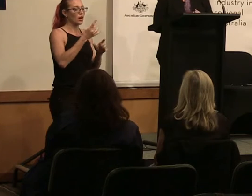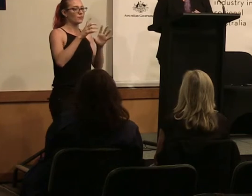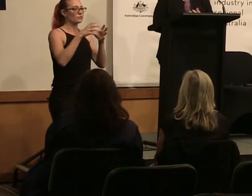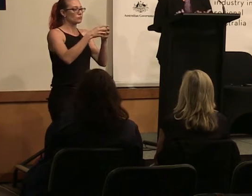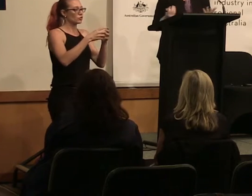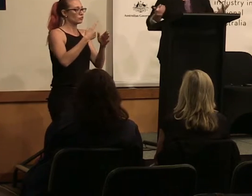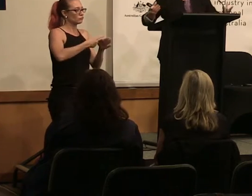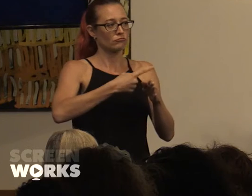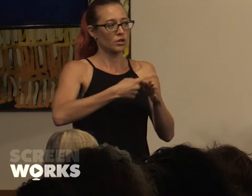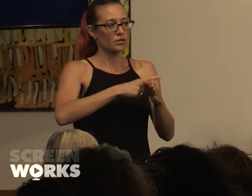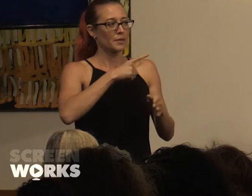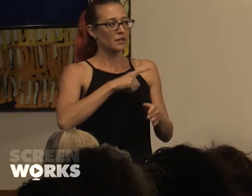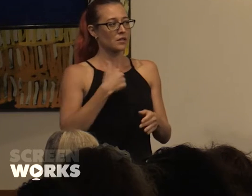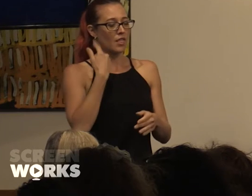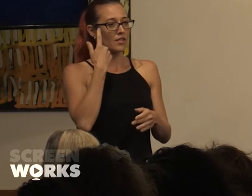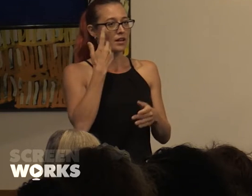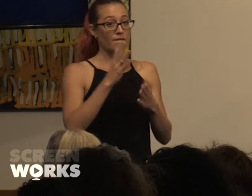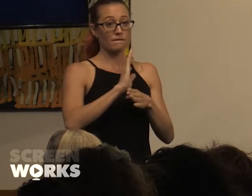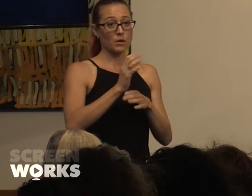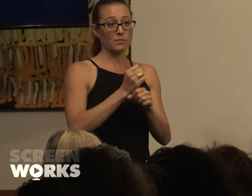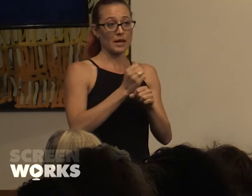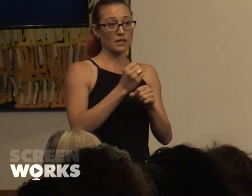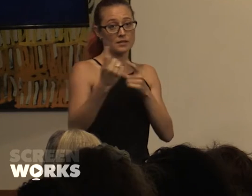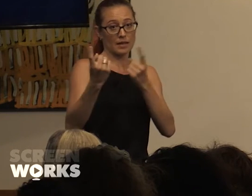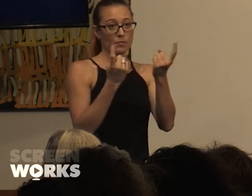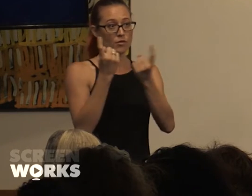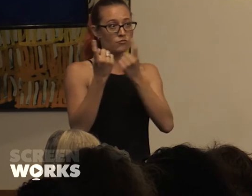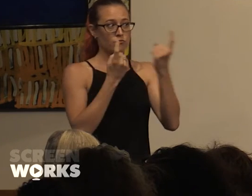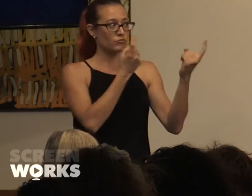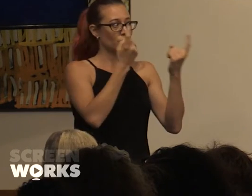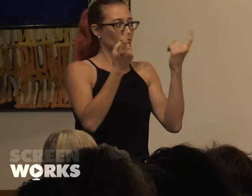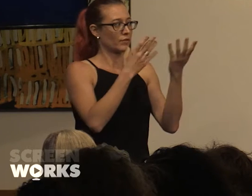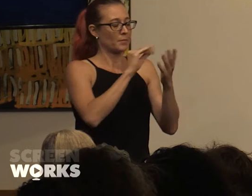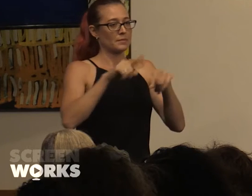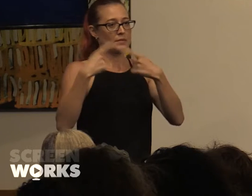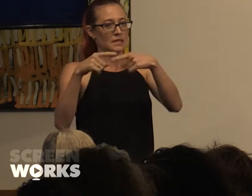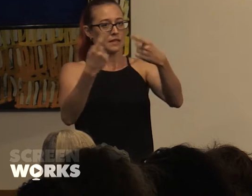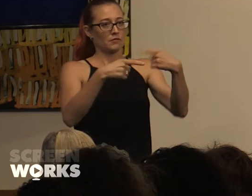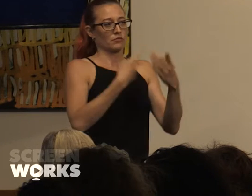because I think filmmakers come through so many different roles. It's not just about writers and